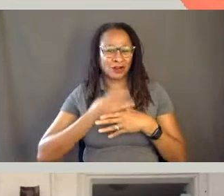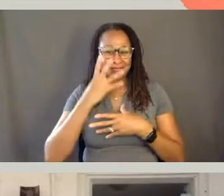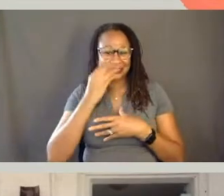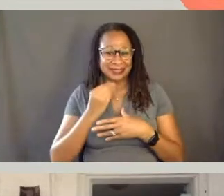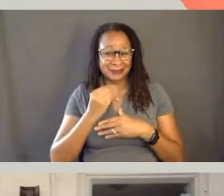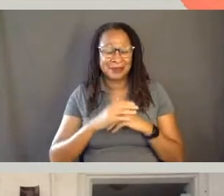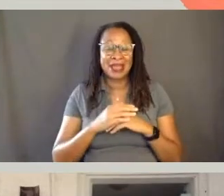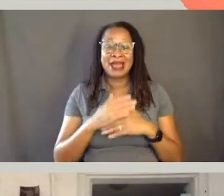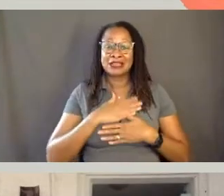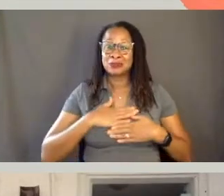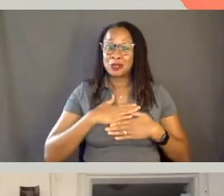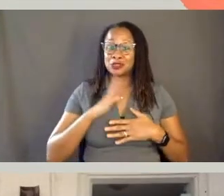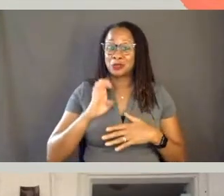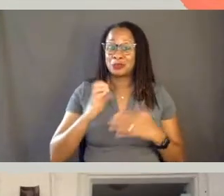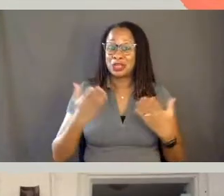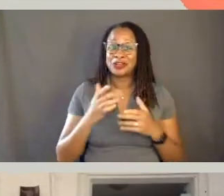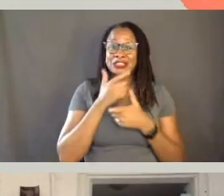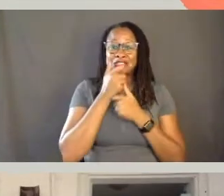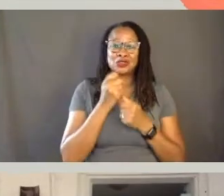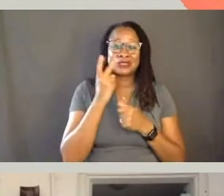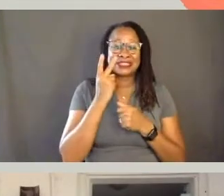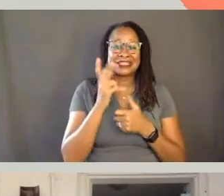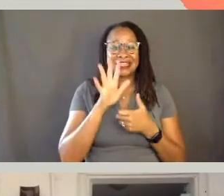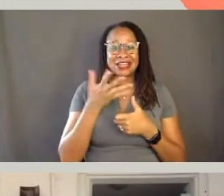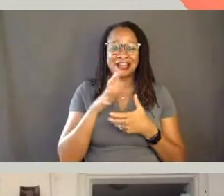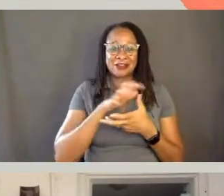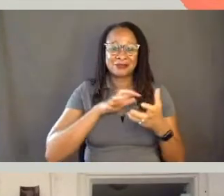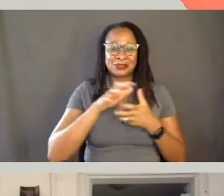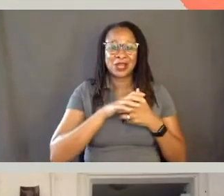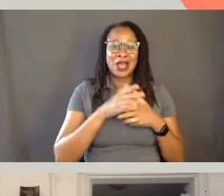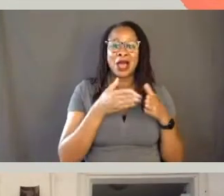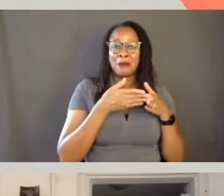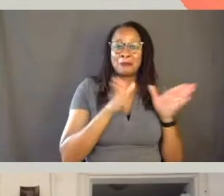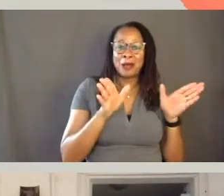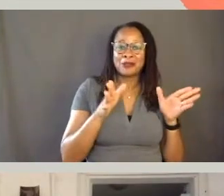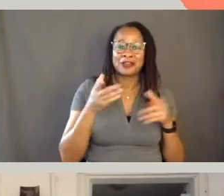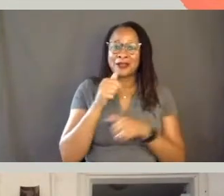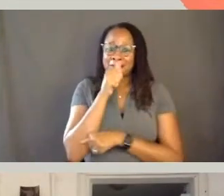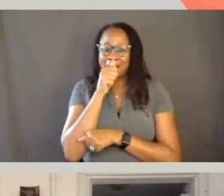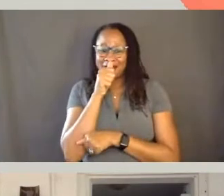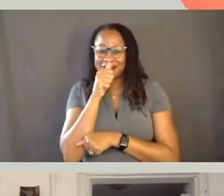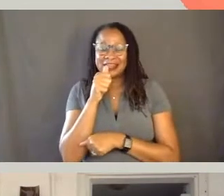and it's interesting to see this kind of mix of public and private existing in a public space right now.